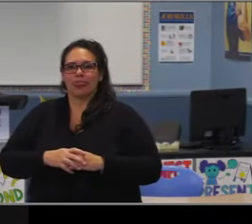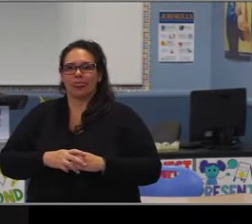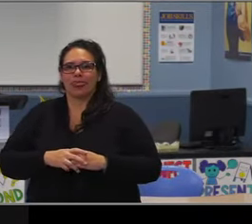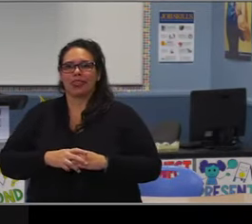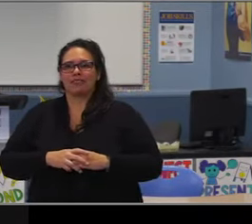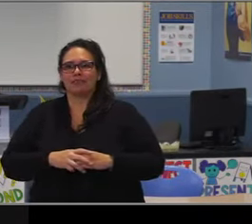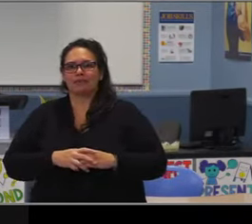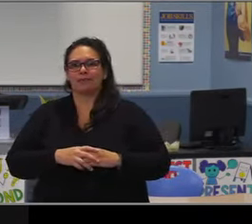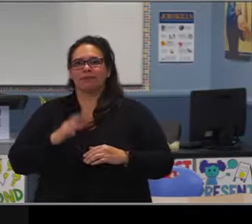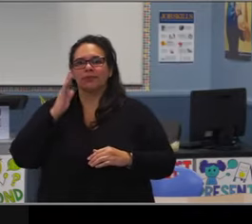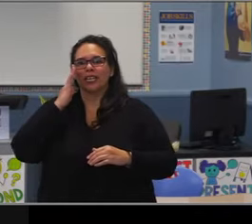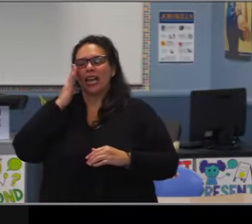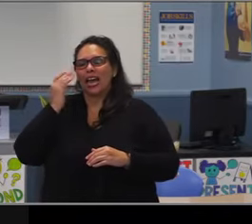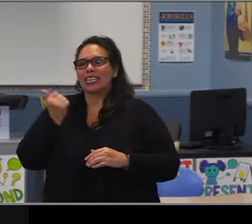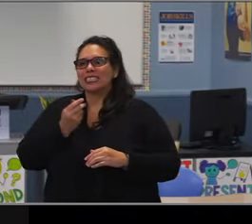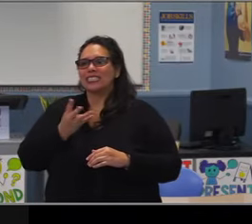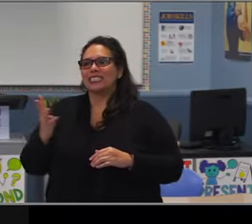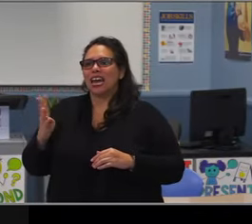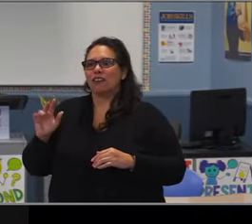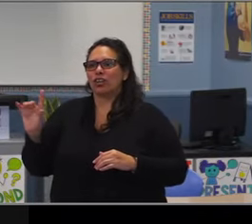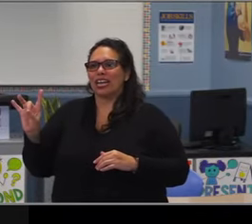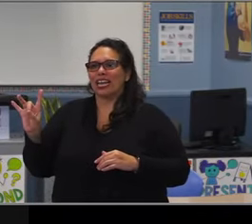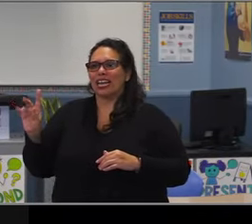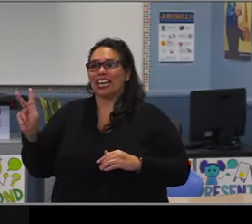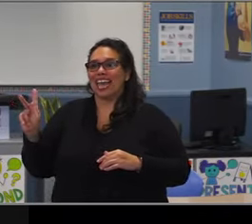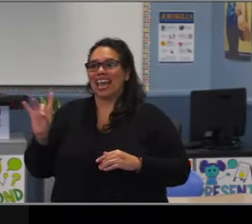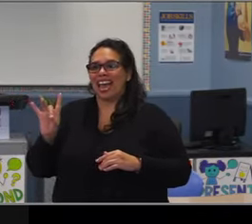opening up in late January, early February.